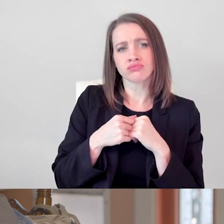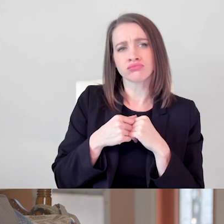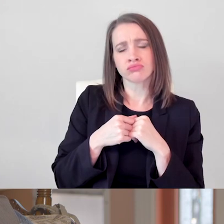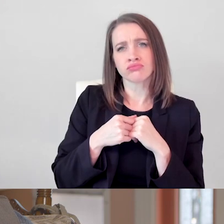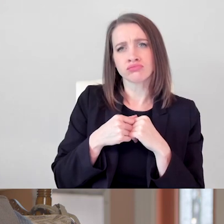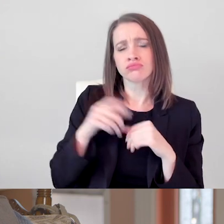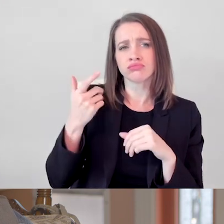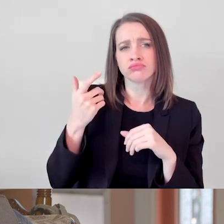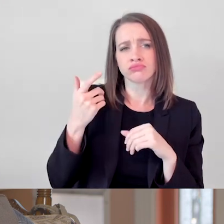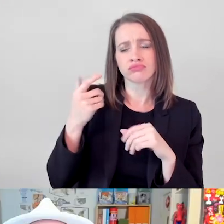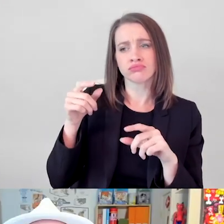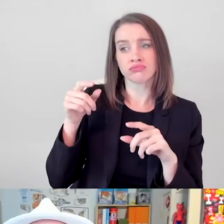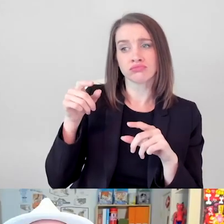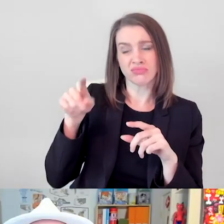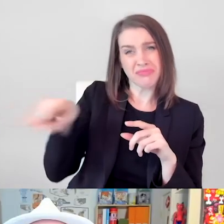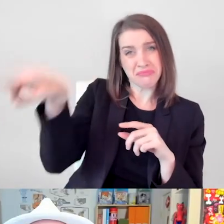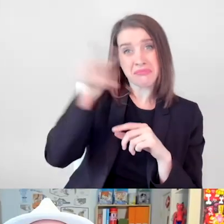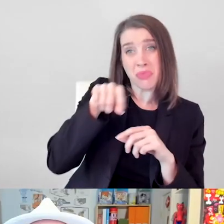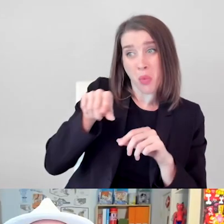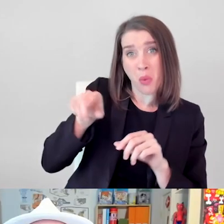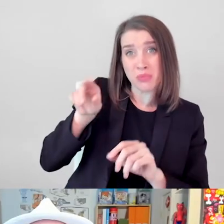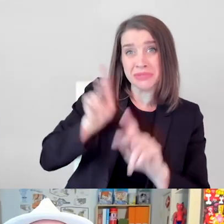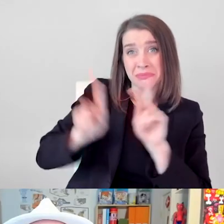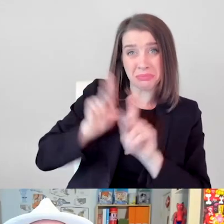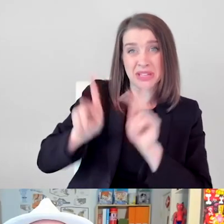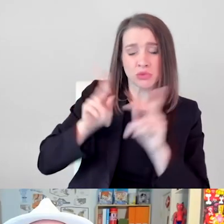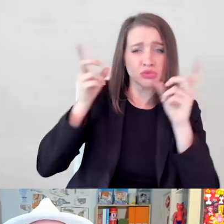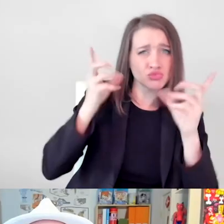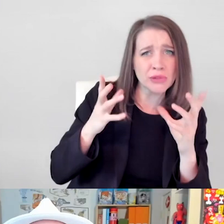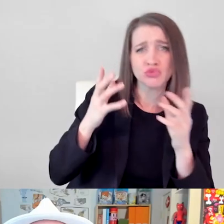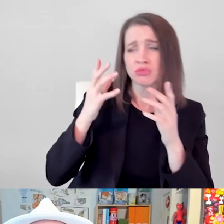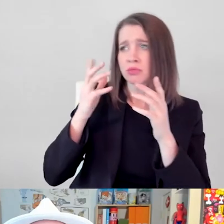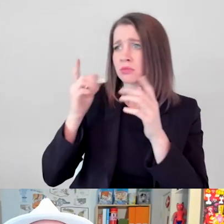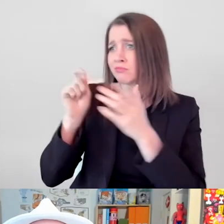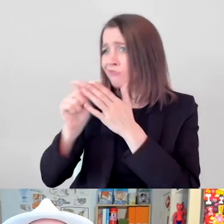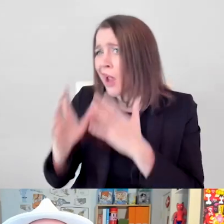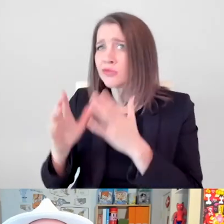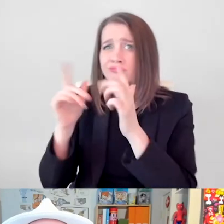those people do love me.